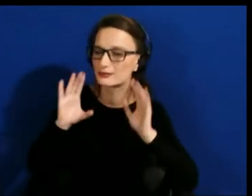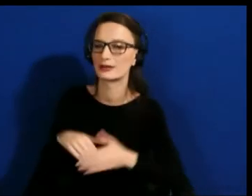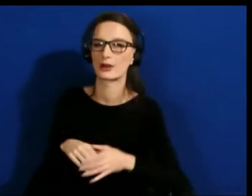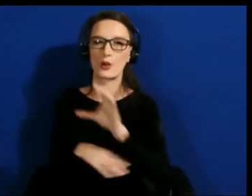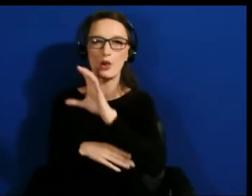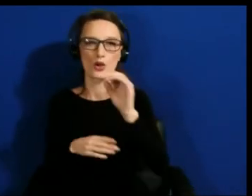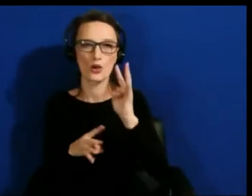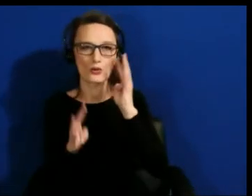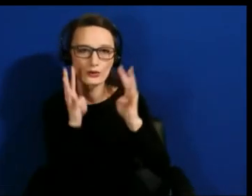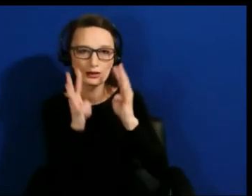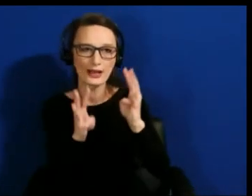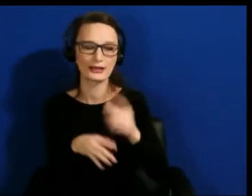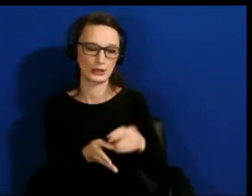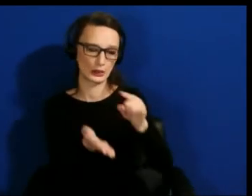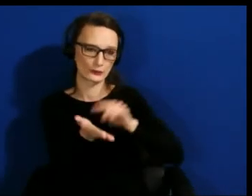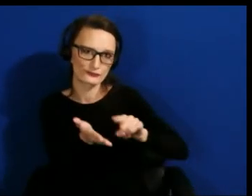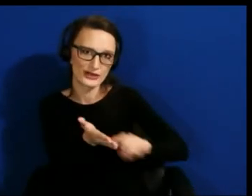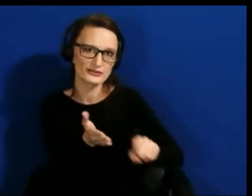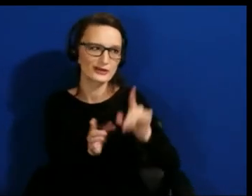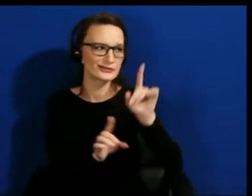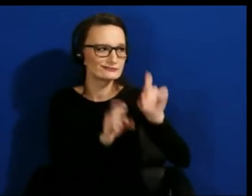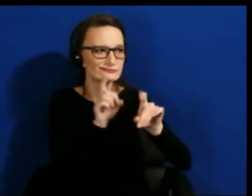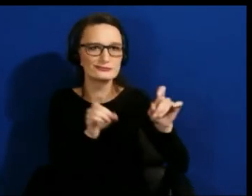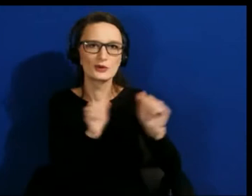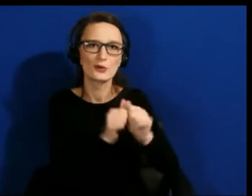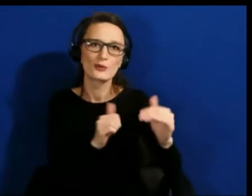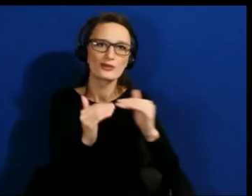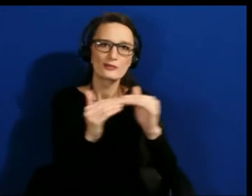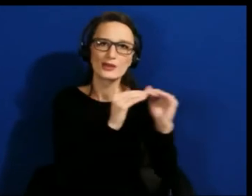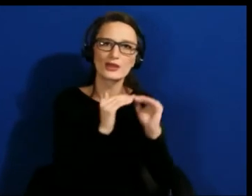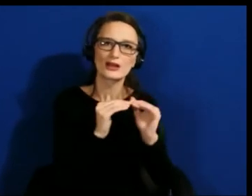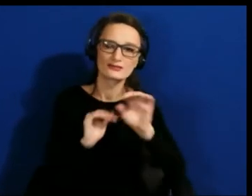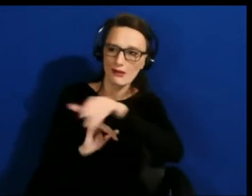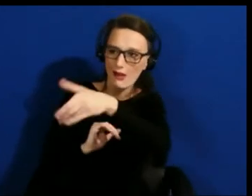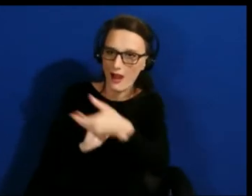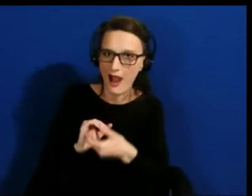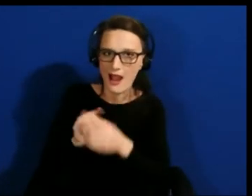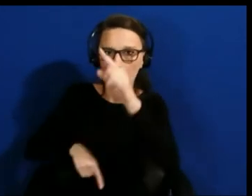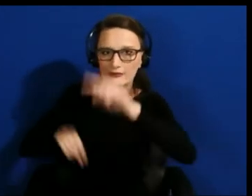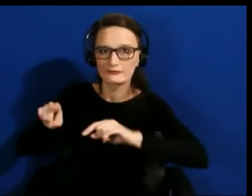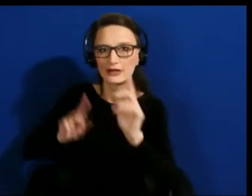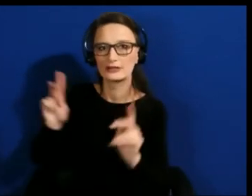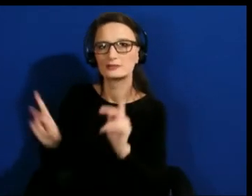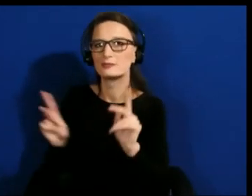experiences, hiring colleagues with different experiences so that we can create, as Johan